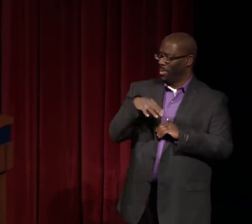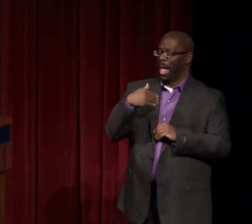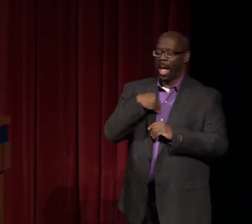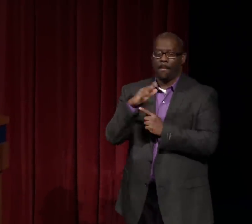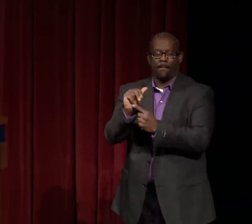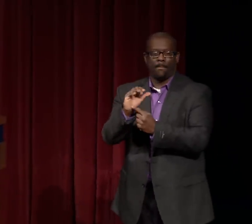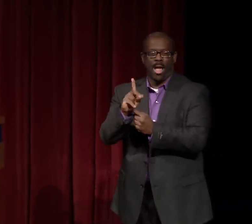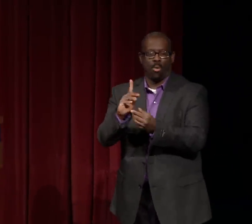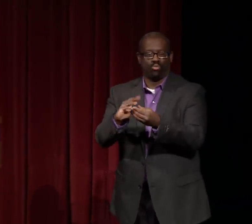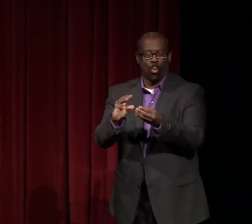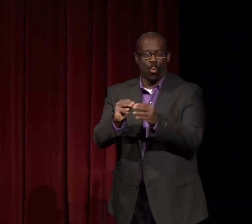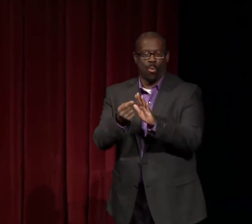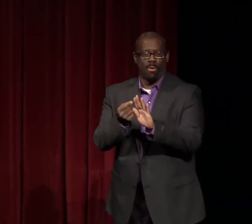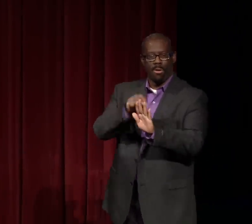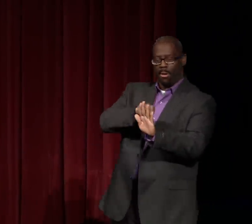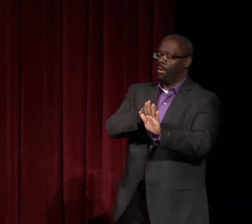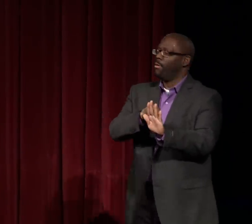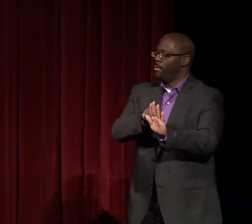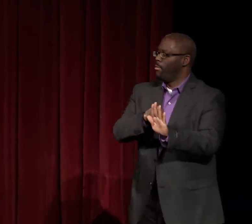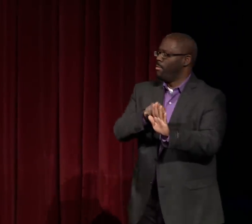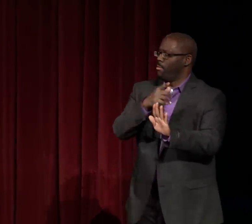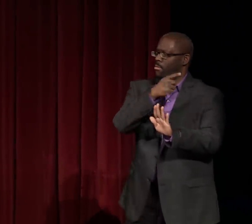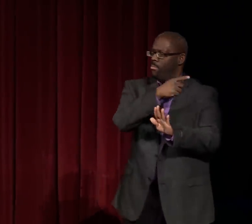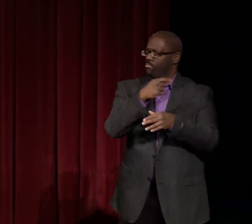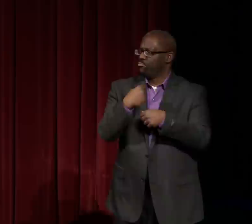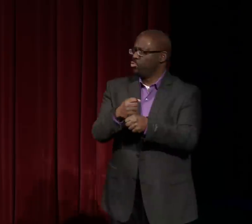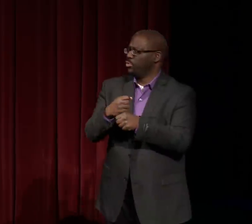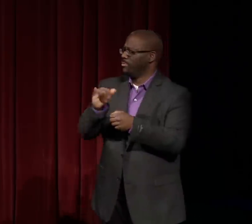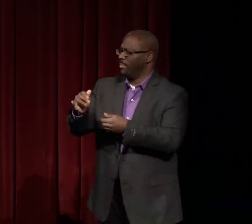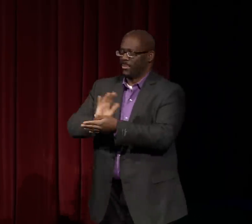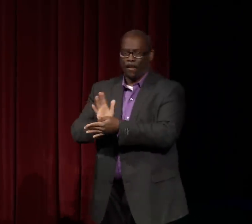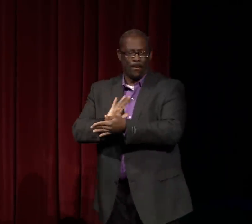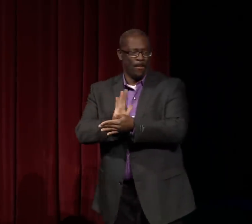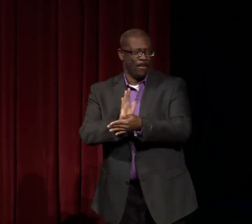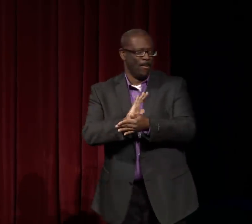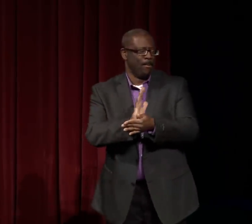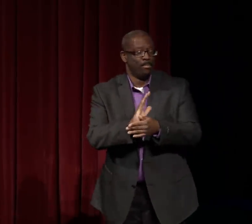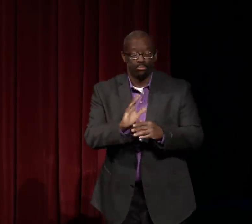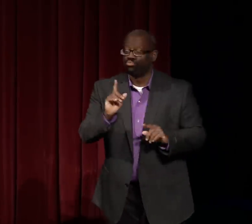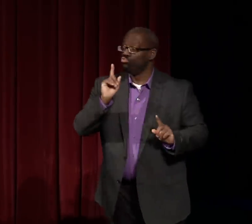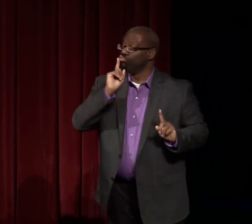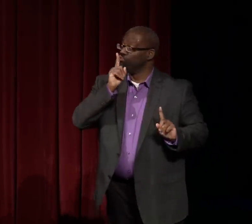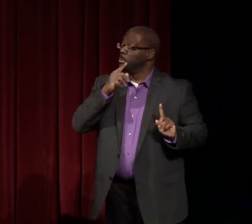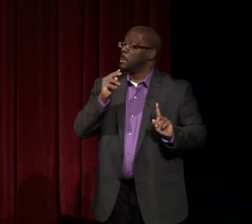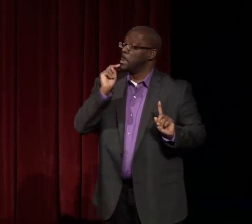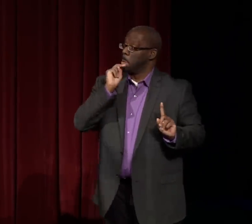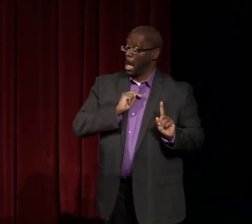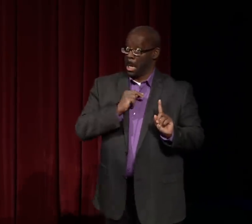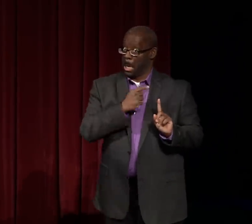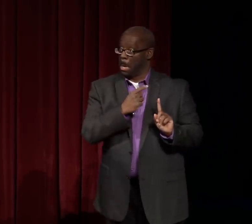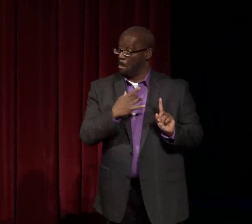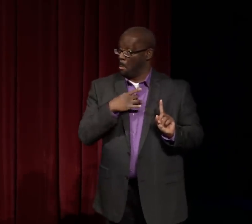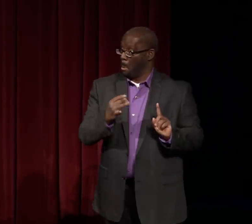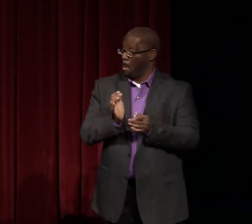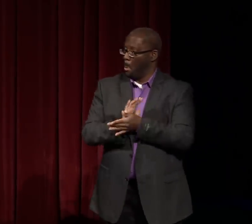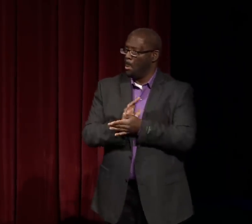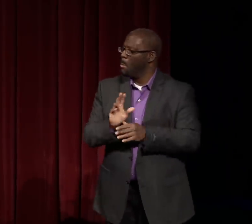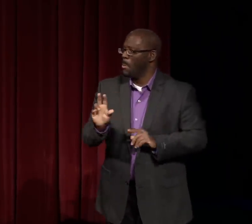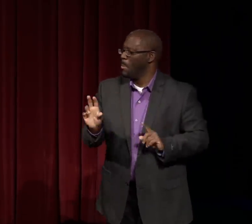I would like to give you the back story on the production of this film.